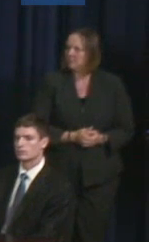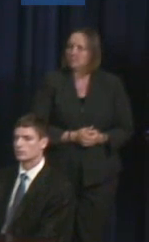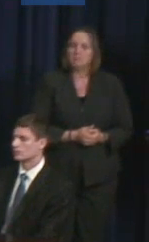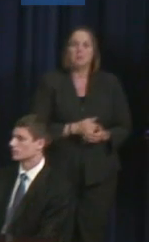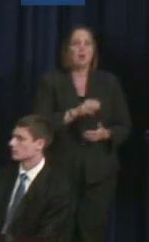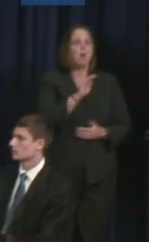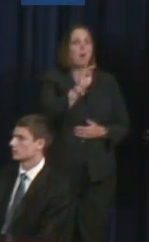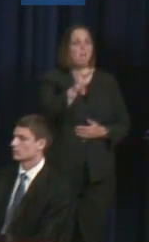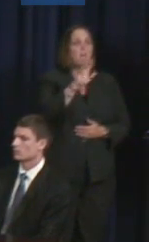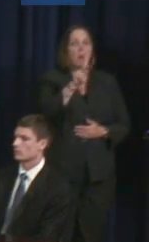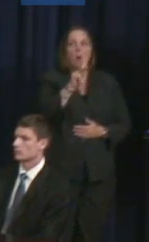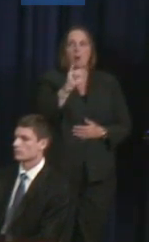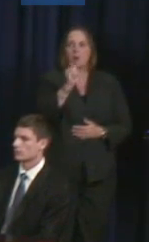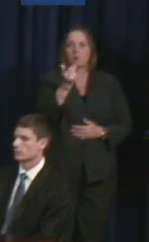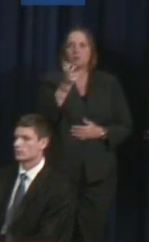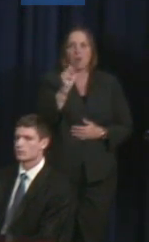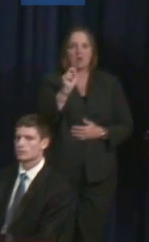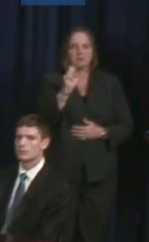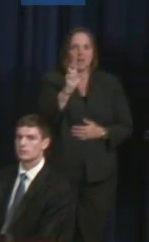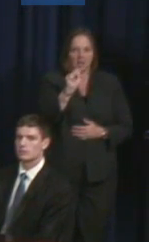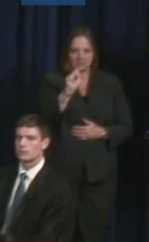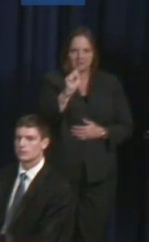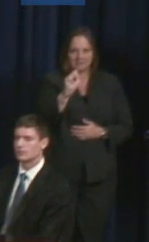Mark Johnson, who three years ago really kicked butt